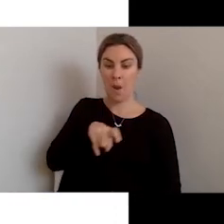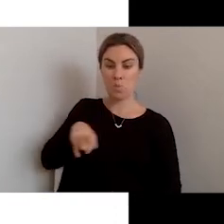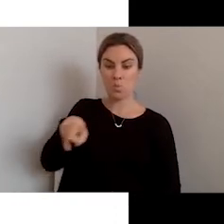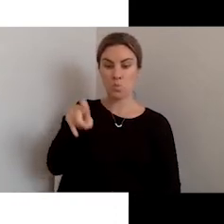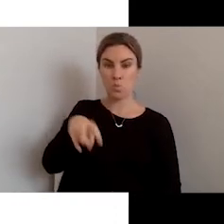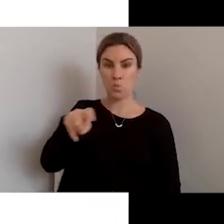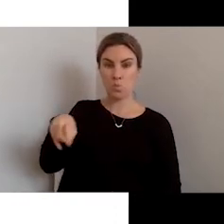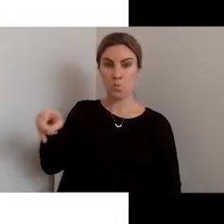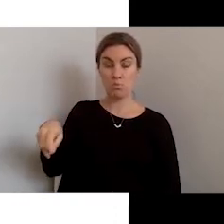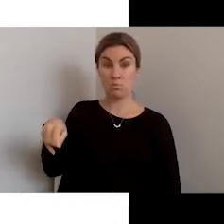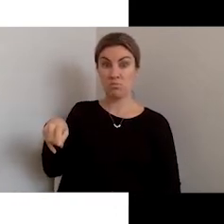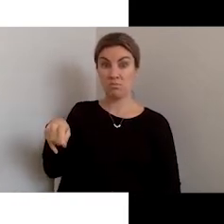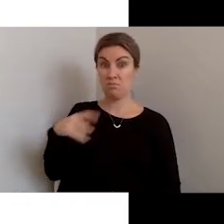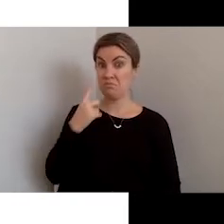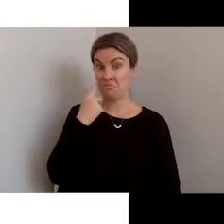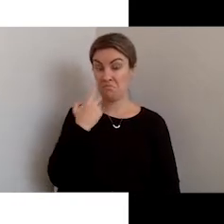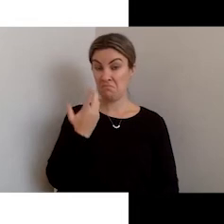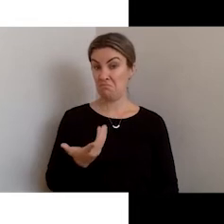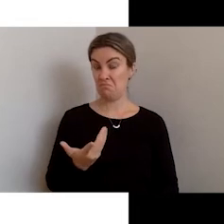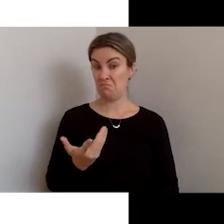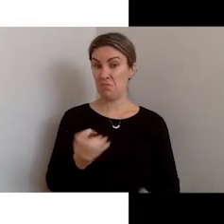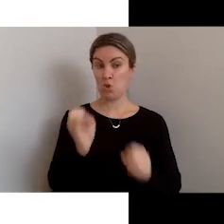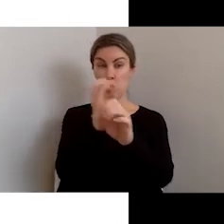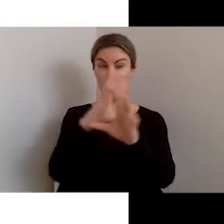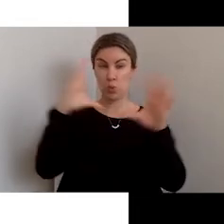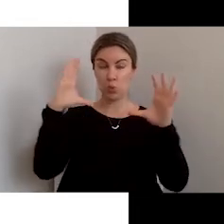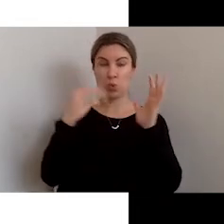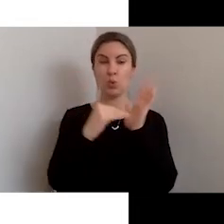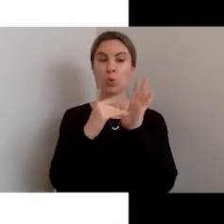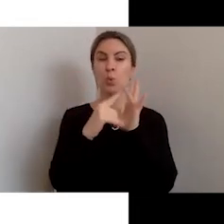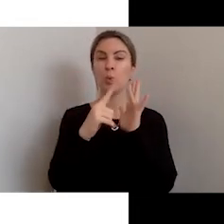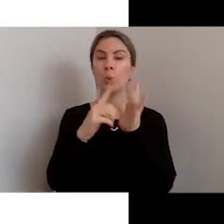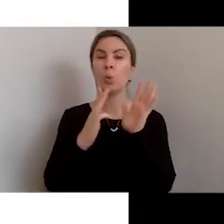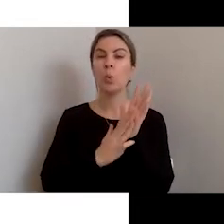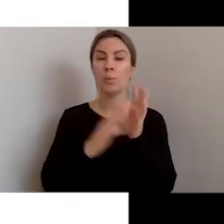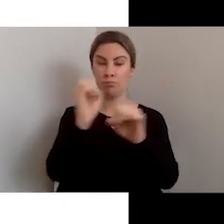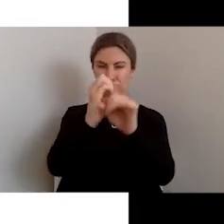Zoom your page up to 200%. Use your